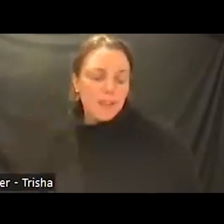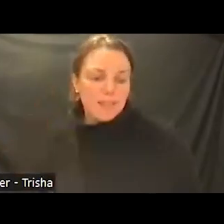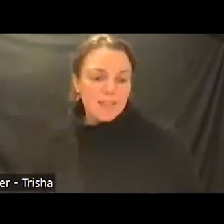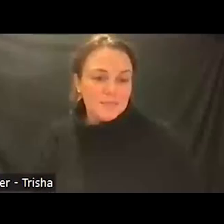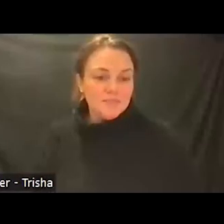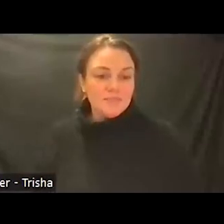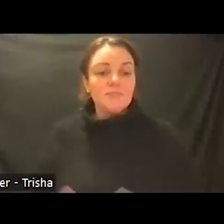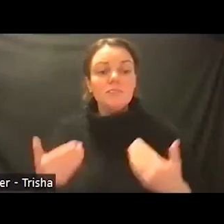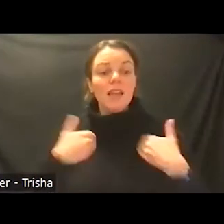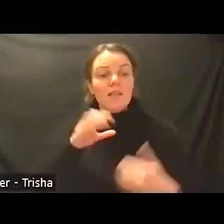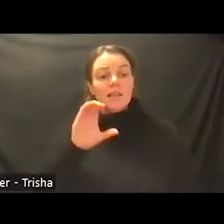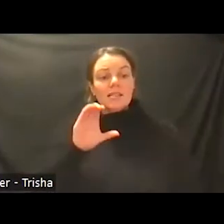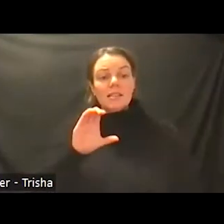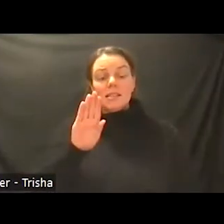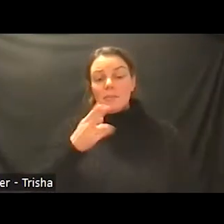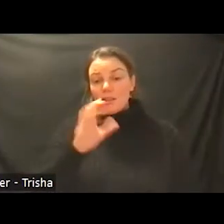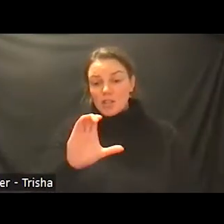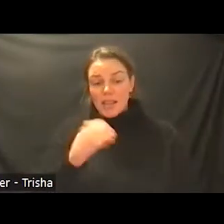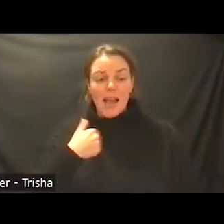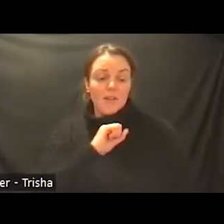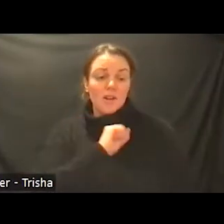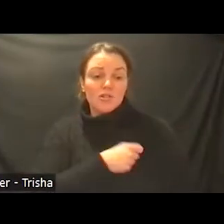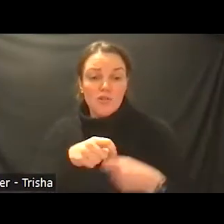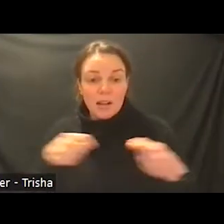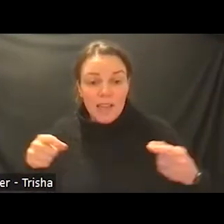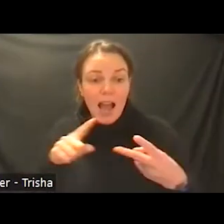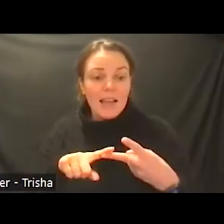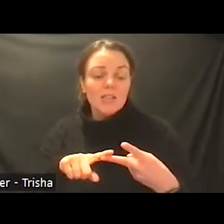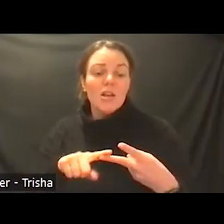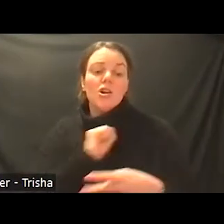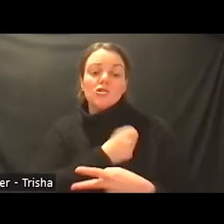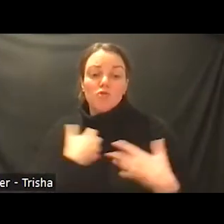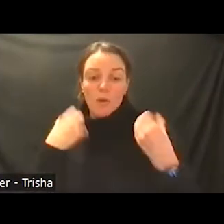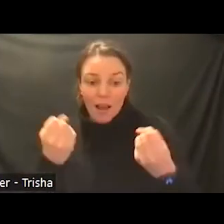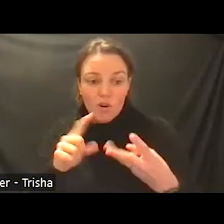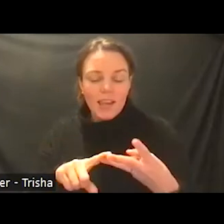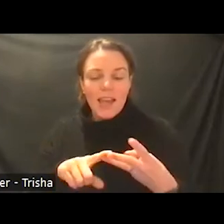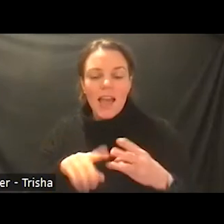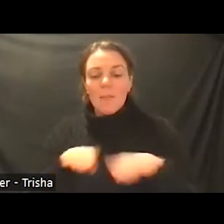ties clinic our strong recovery clinic and the pediatric behavioral health and wellness clinic